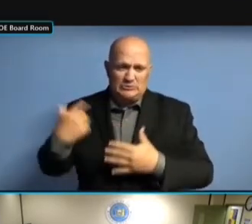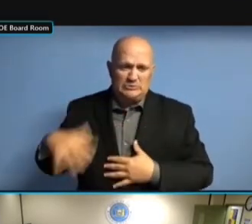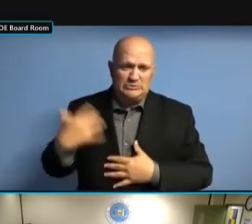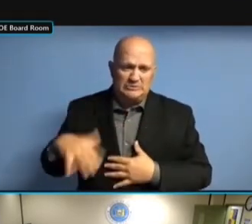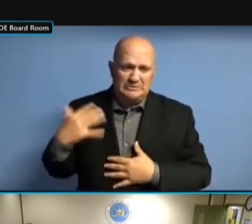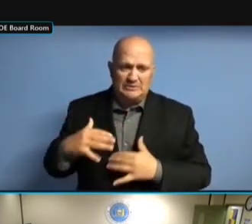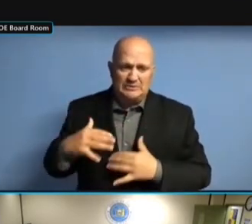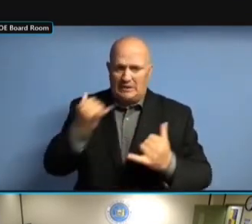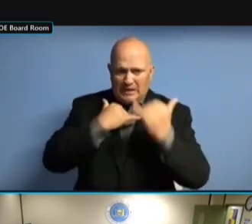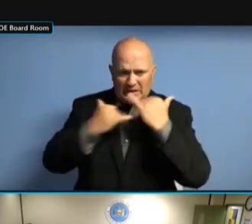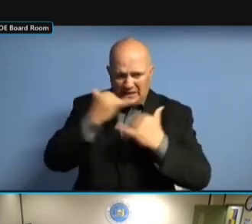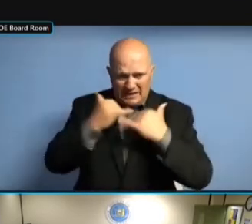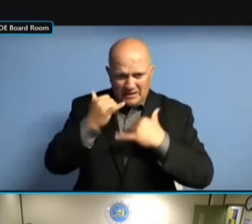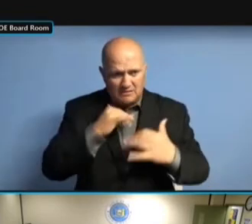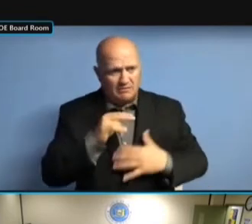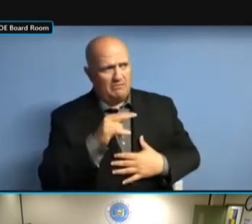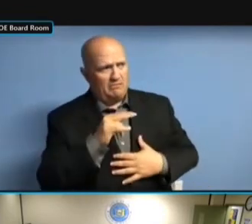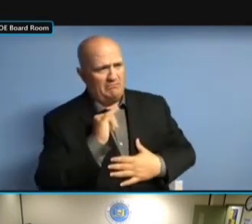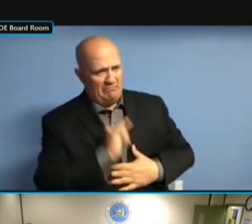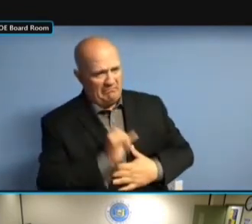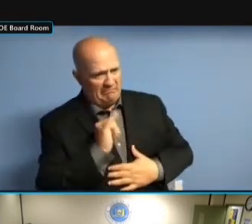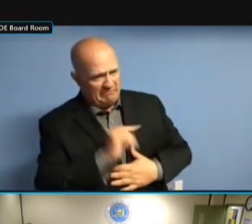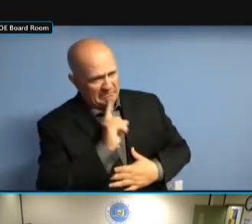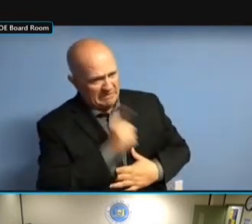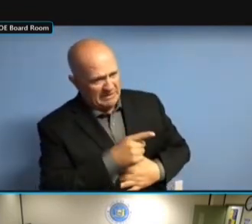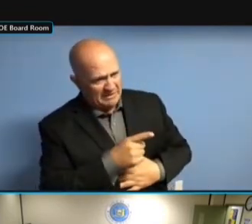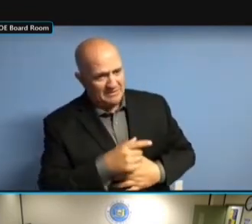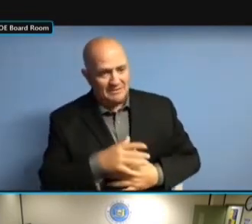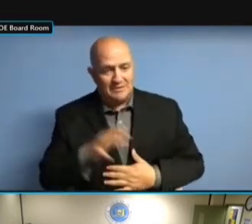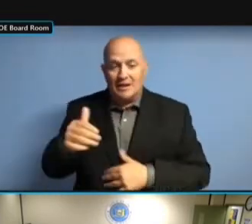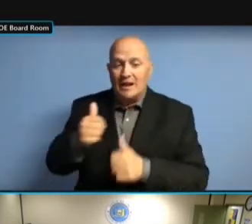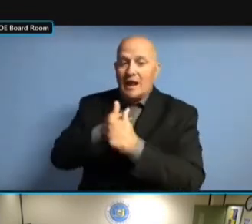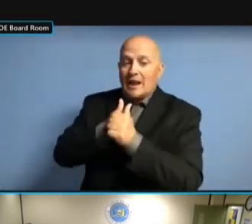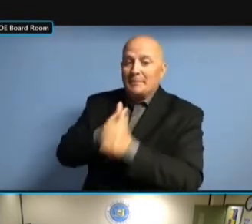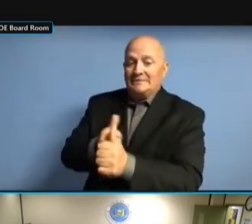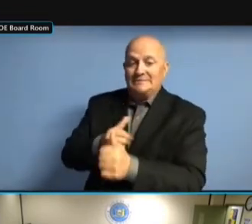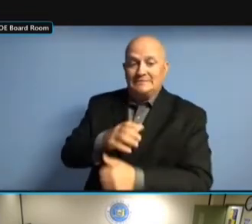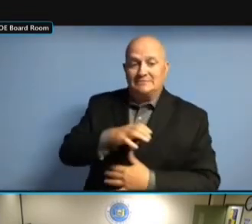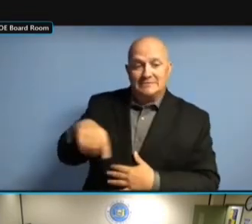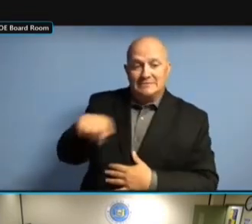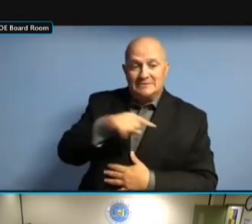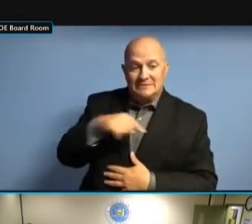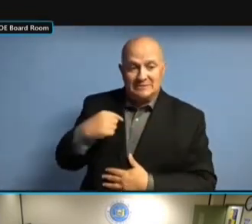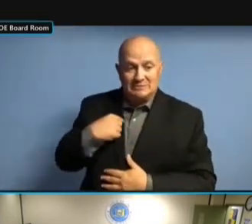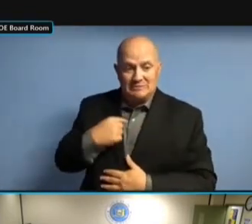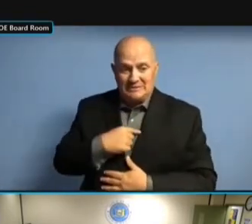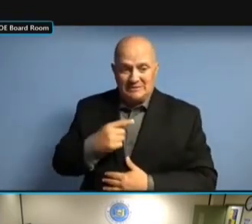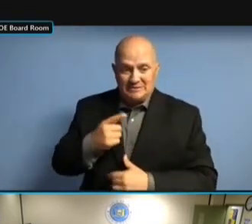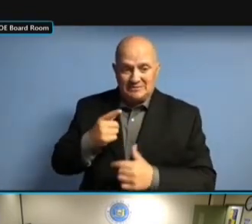STUNNED, MANY OF THE CALLERS. AND COMPLIANCE AND THE REST OF AND COMPLIANCE AND THE REST OF AND COMPLIANCE AND THE REST OF US AND COMPLIANCE AND THE REST OF US ALSO AND COMPLIANCE AND THE REST OF US ALSO ATTEND AND COMPLIANCE AND THE REST OF US ALSO ATTEND MEETINGS AND COMPLIANCE AND THE REST OF US ALSO ATTEND MEETINGS WITH US ALSO ATTEND MEETINGS WITH US ALSO ATTEND MEETINGS WITH I.T. US ALSO ATTEND MEETINGS WITH I.T. ON US ALSO ATTEND MEETINGS WITH I.T. ON THE US ALSO ATTEND MEETINGS WITH I.T. ON THE SOFTWARE US ALSO ATTEND MEETINGS WITH I.T. ON THE SOFTWARE AND US ALSO ATTEND MEETINGS WITH I.T. ON THE SOFTWARE AND THE I.T. ON THE SOFTWARE AND THE I.T. ON THE SOFTWARE AND THE FORWARD I.T. ON THE SOFTWARE AND THE FORWARD FACING